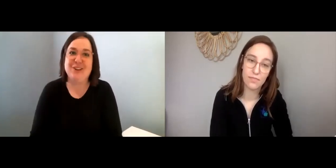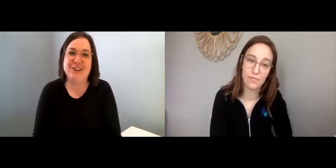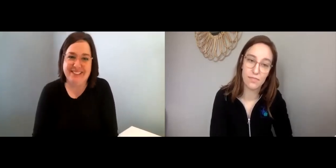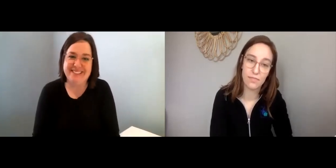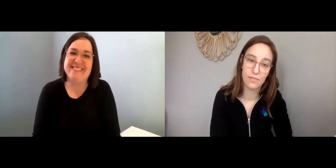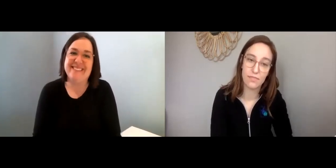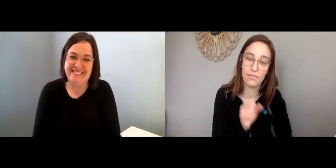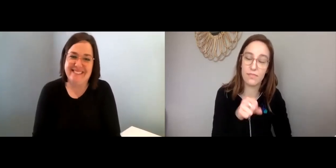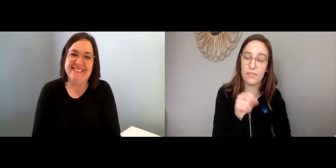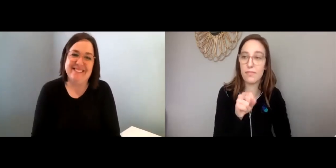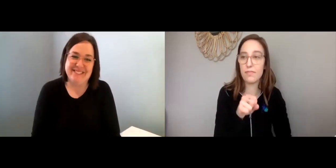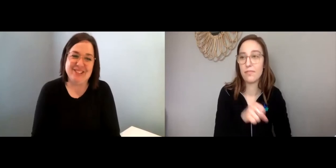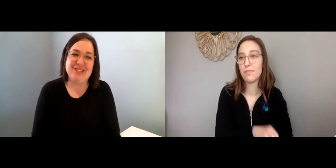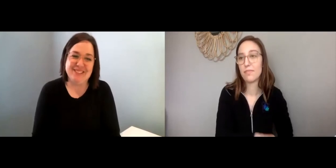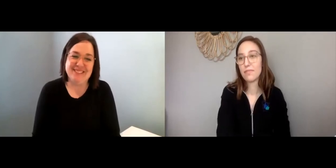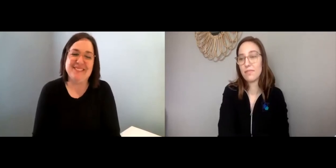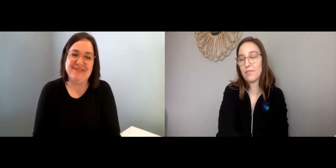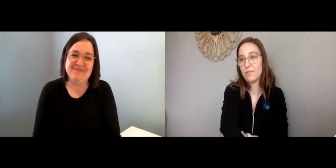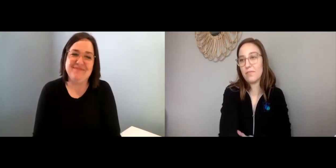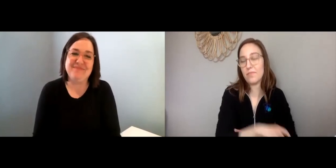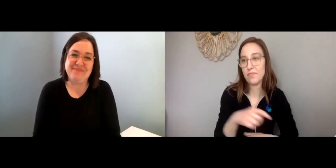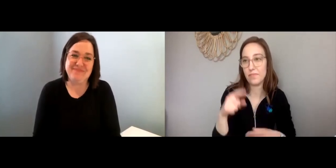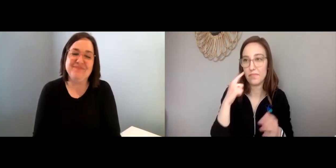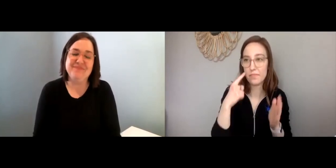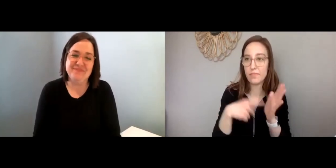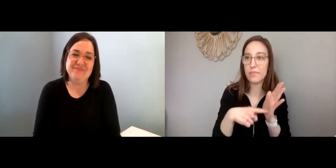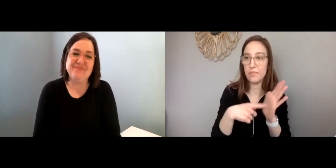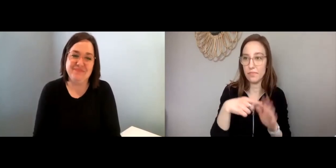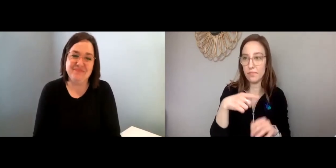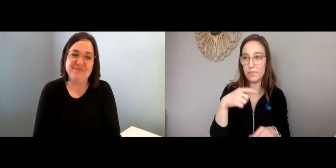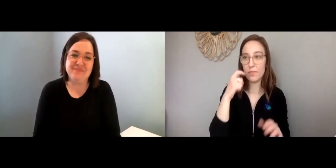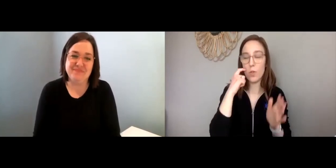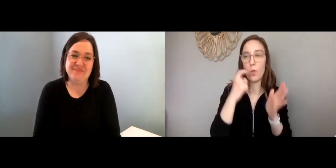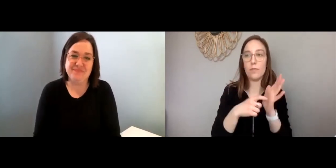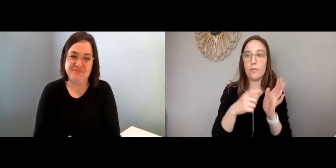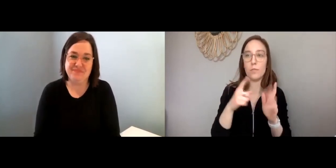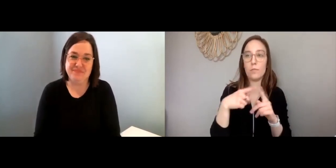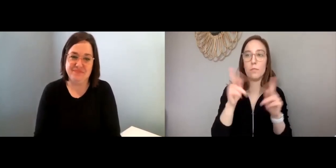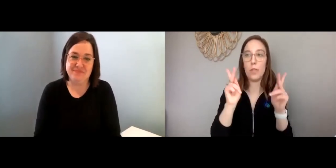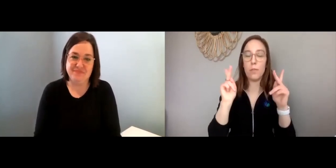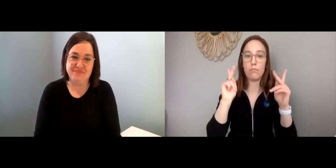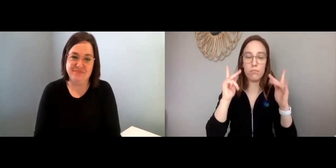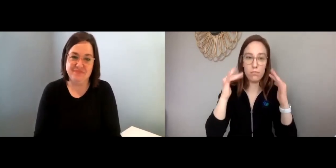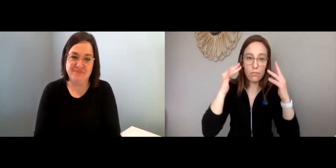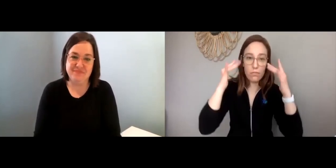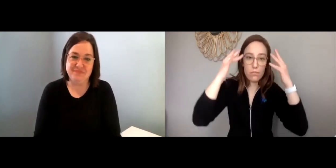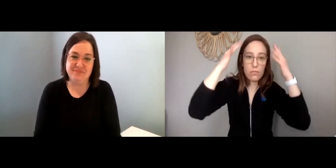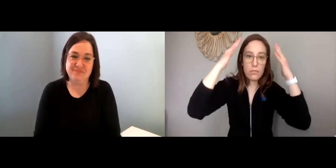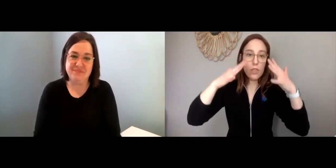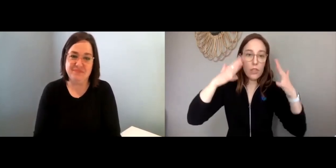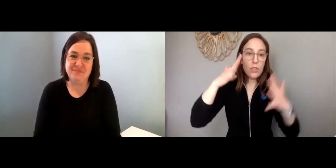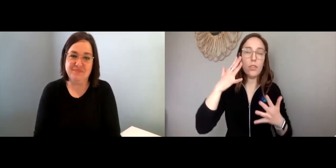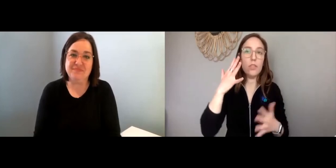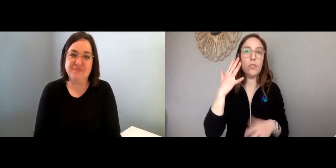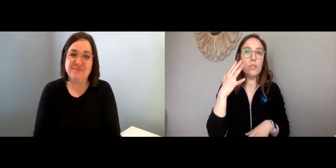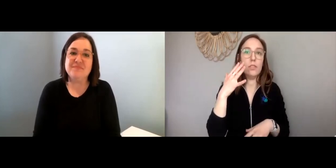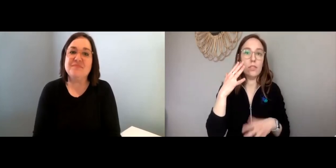Lisa: Oh yeah, for sure. Maggie: Yeah... I’ve noticed some people get caught up in this idea